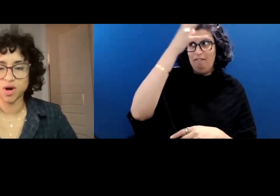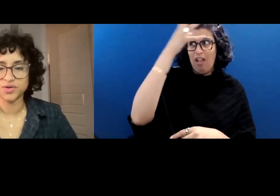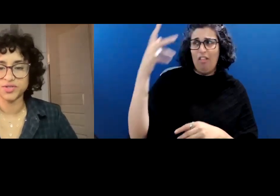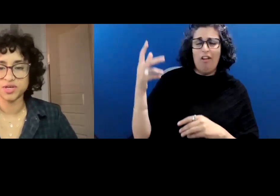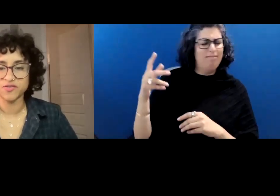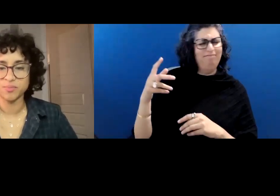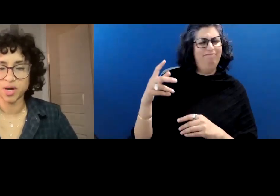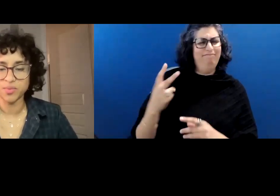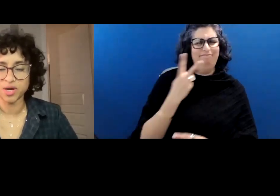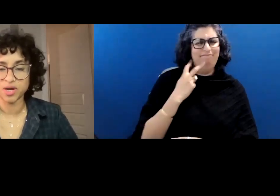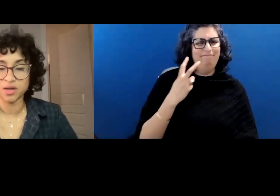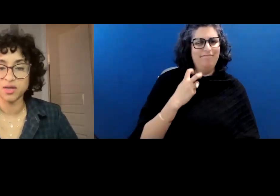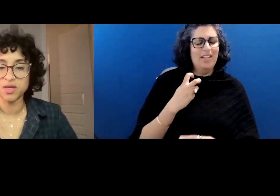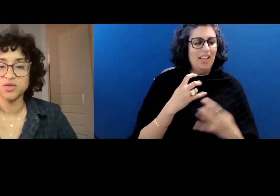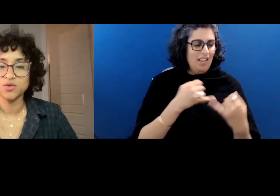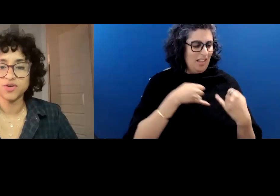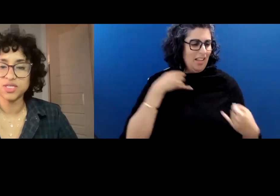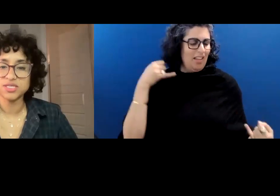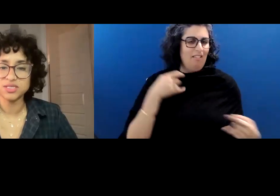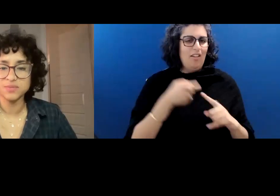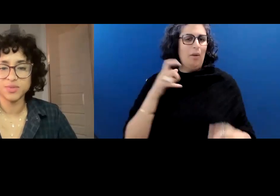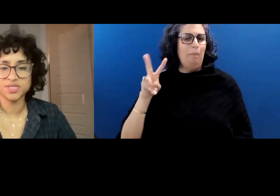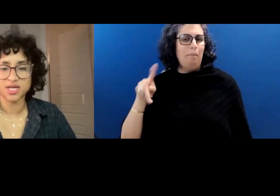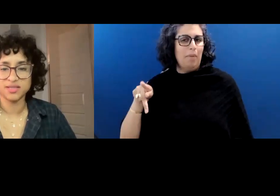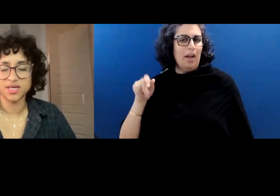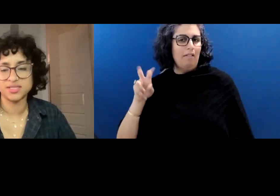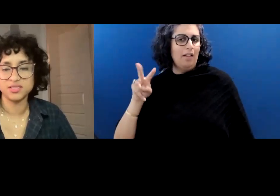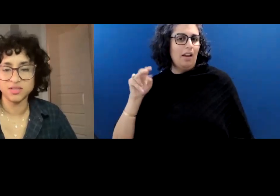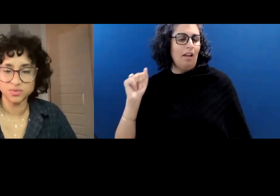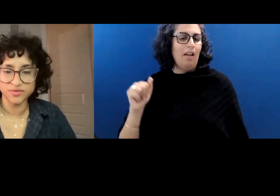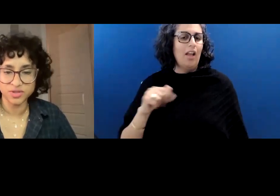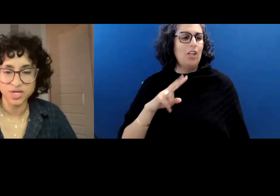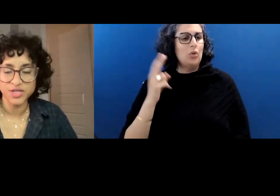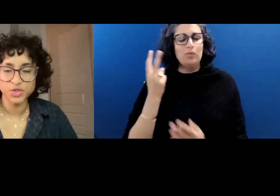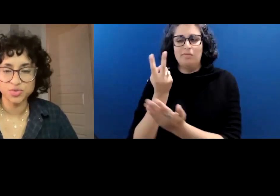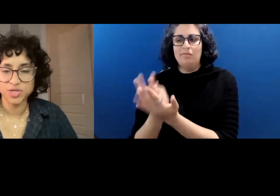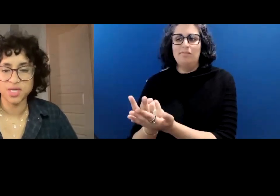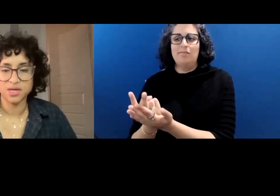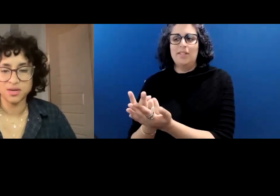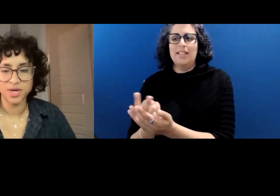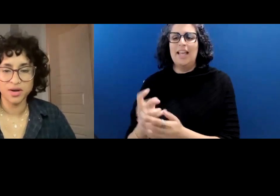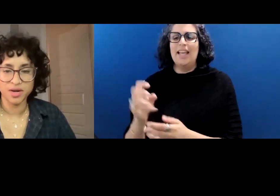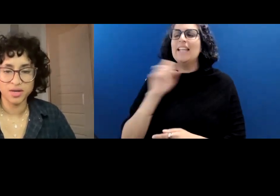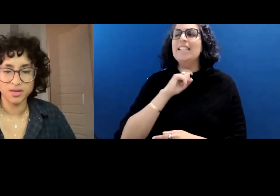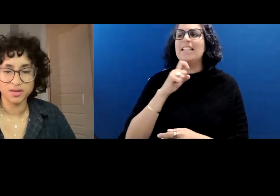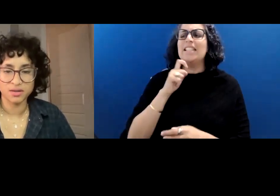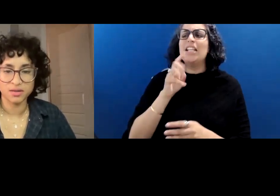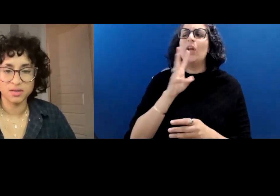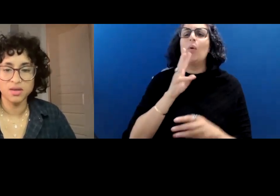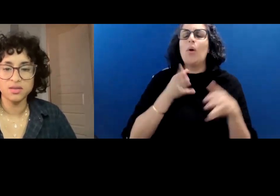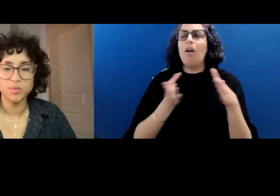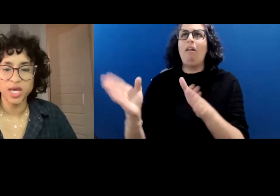waters of the Pabna. You fell asleep beside that steel river, dreaming America.